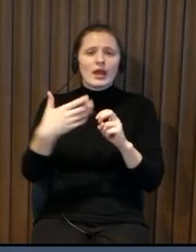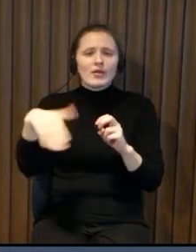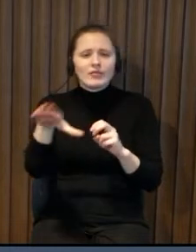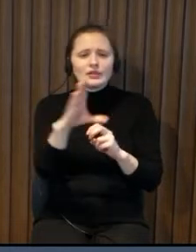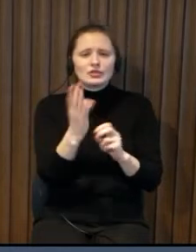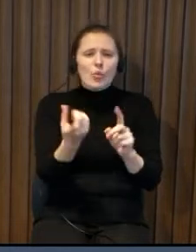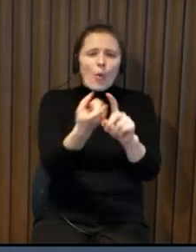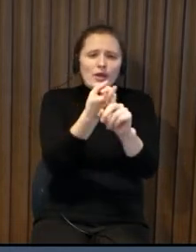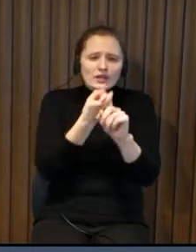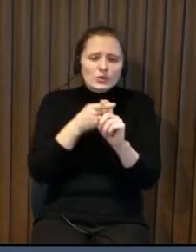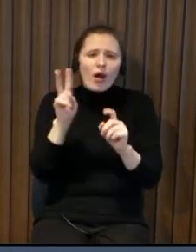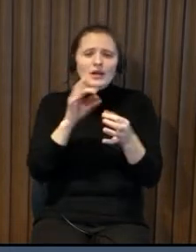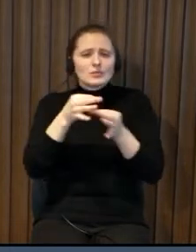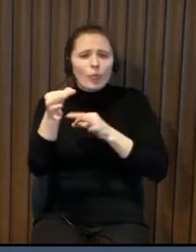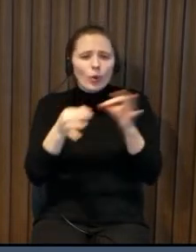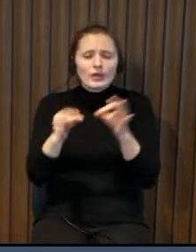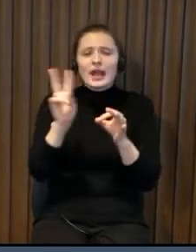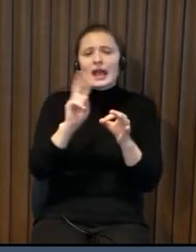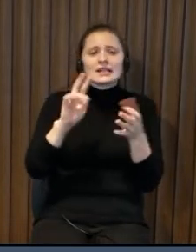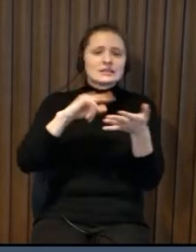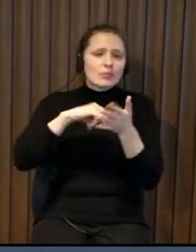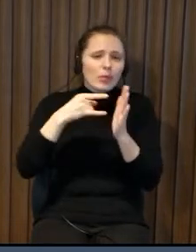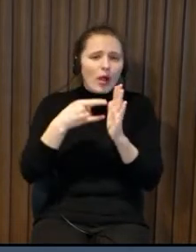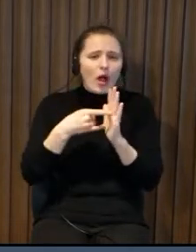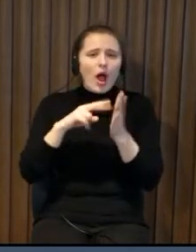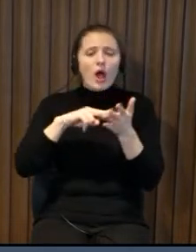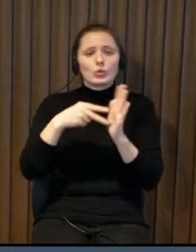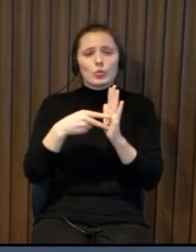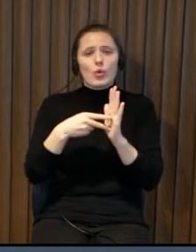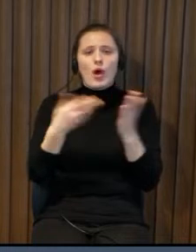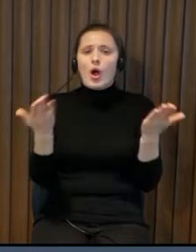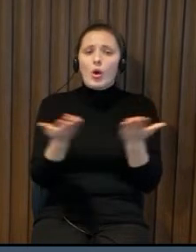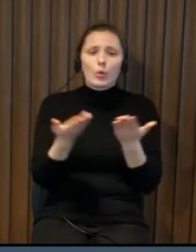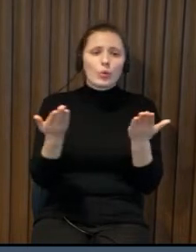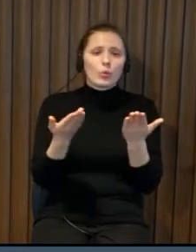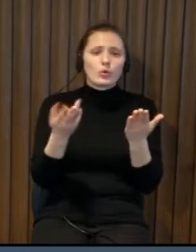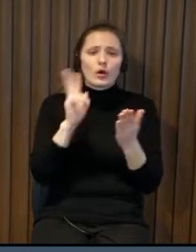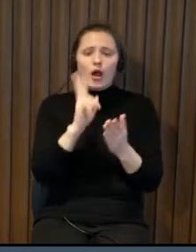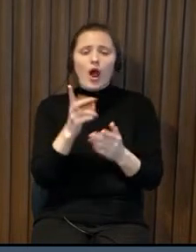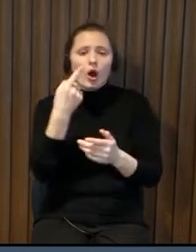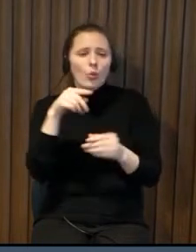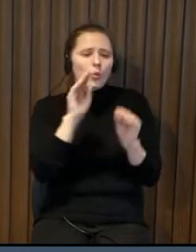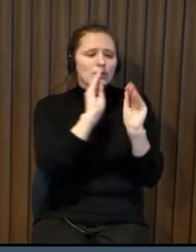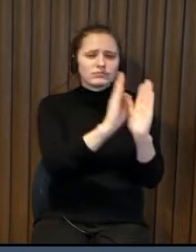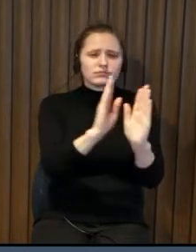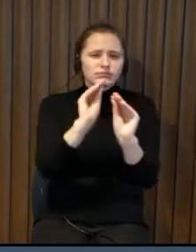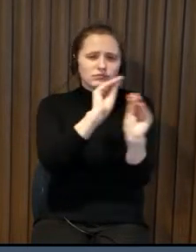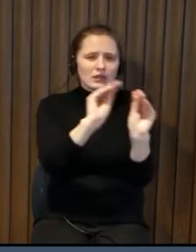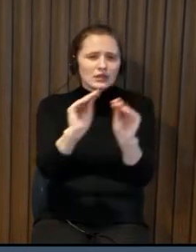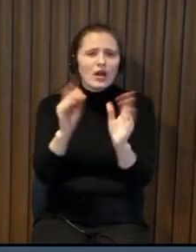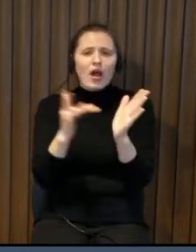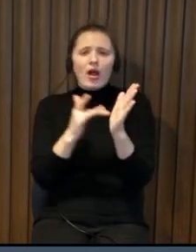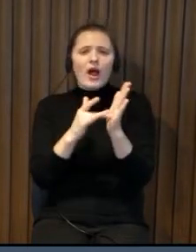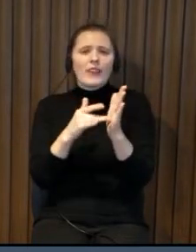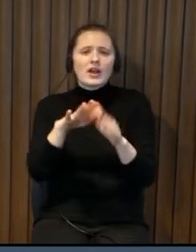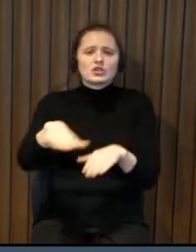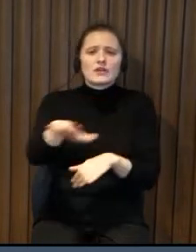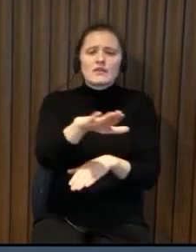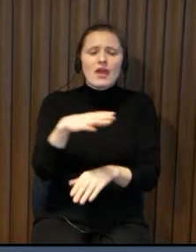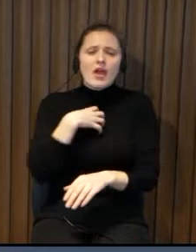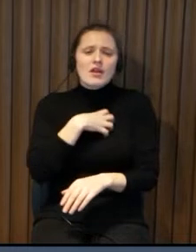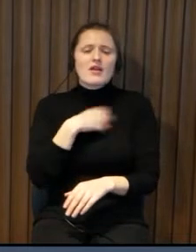where is the problem of mindset understanding for those who are designing who are planning and